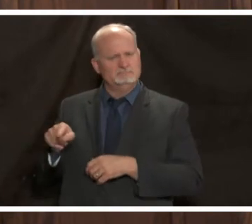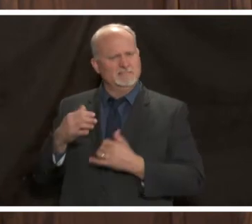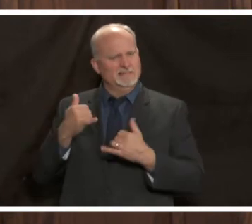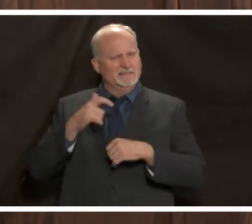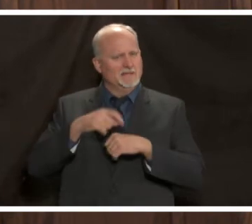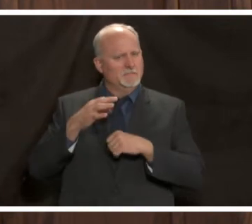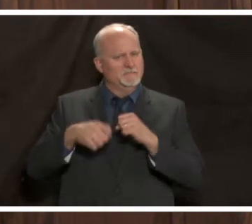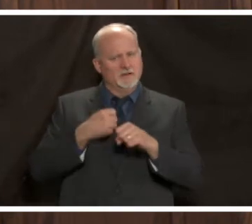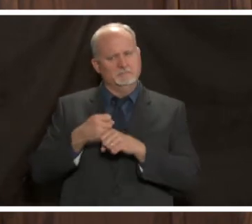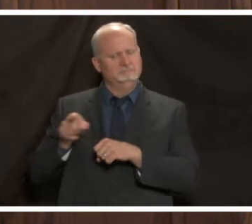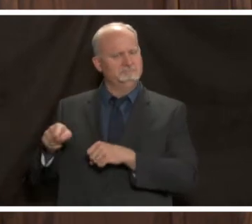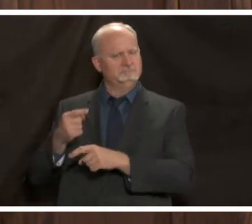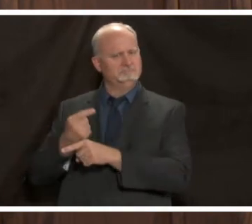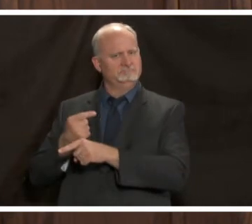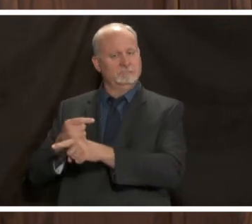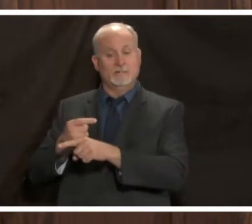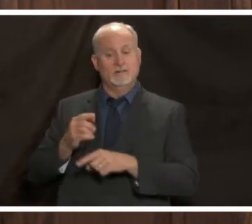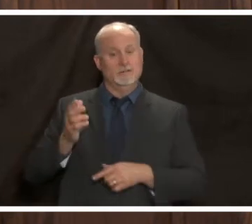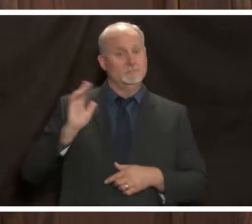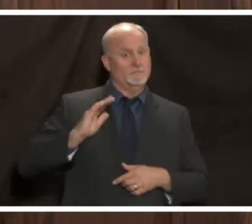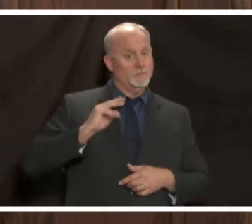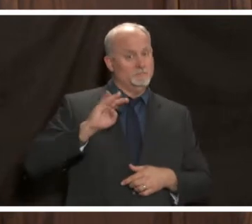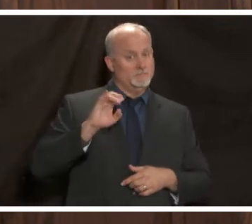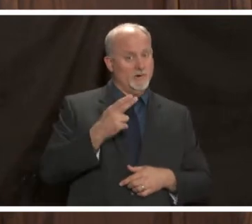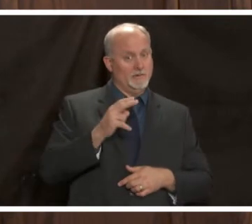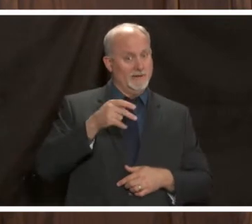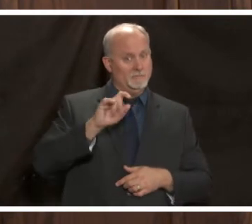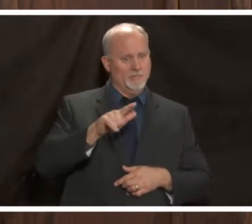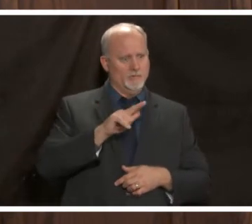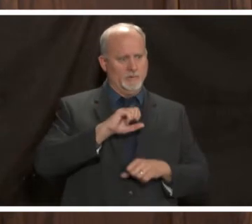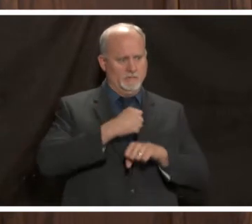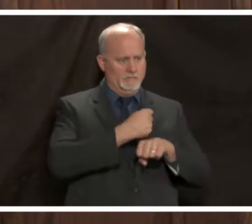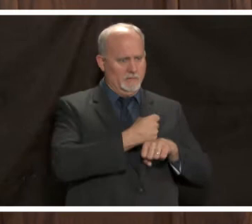after the initial lockdown that we had in march and april what we knew then is that